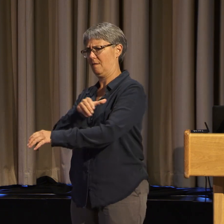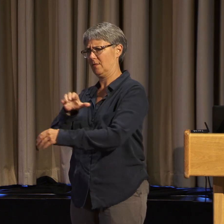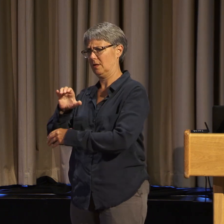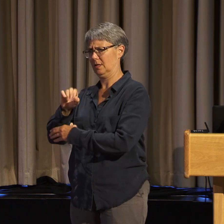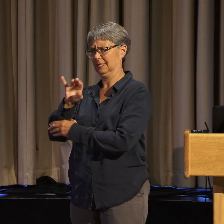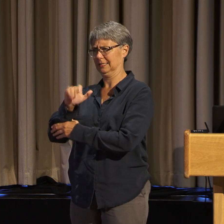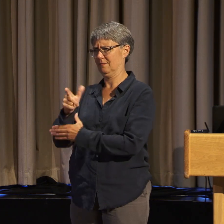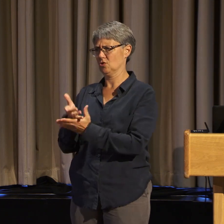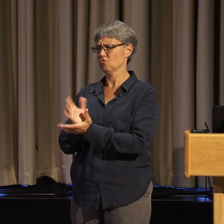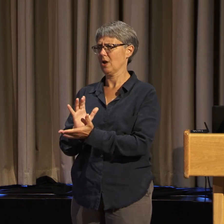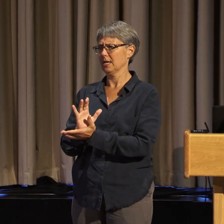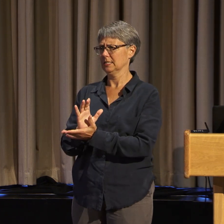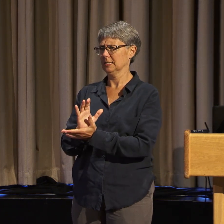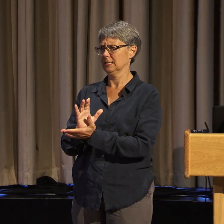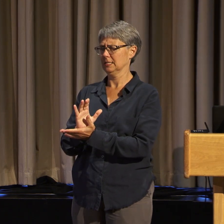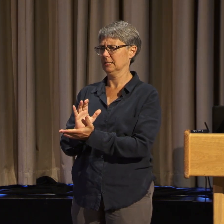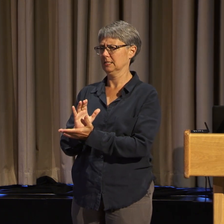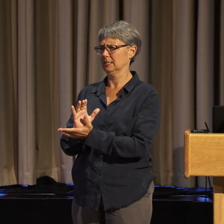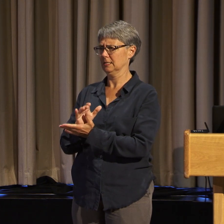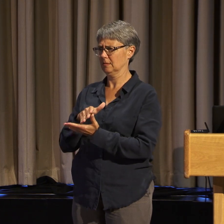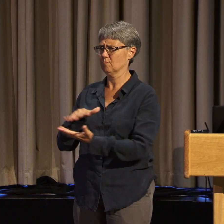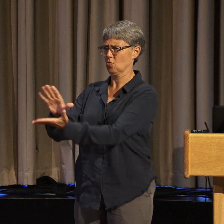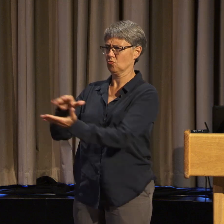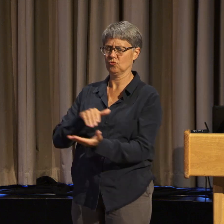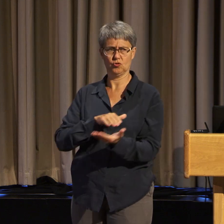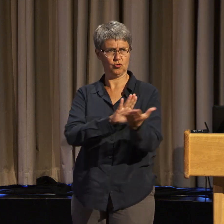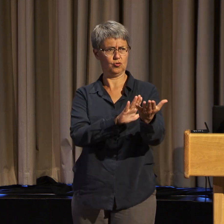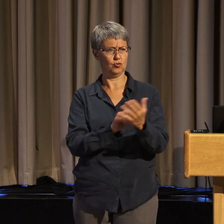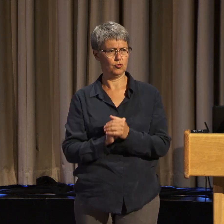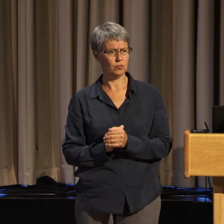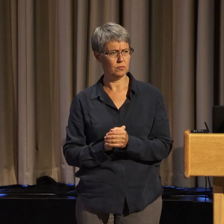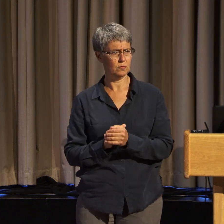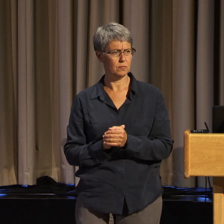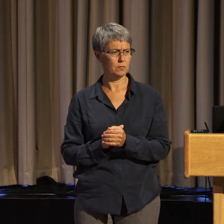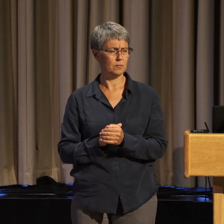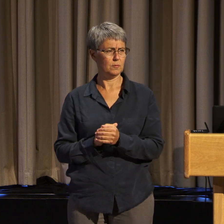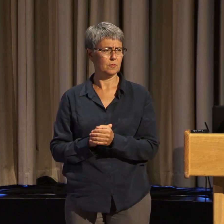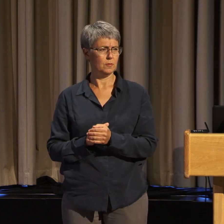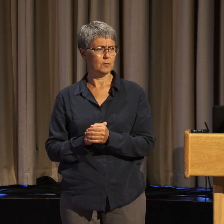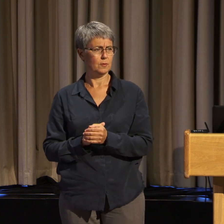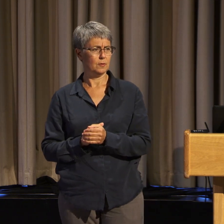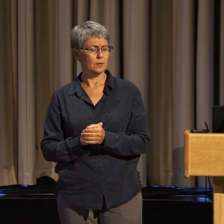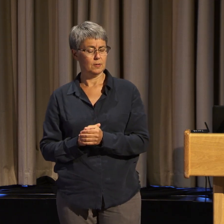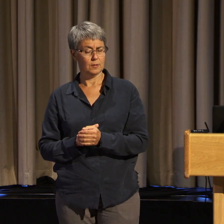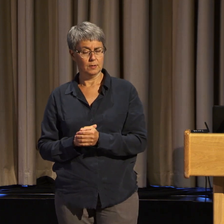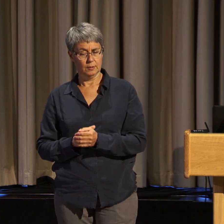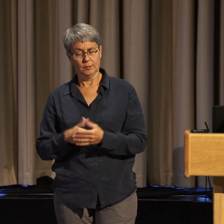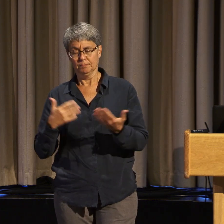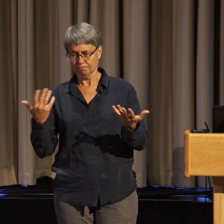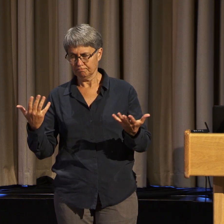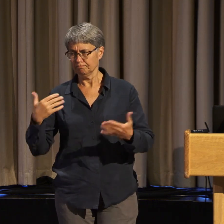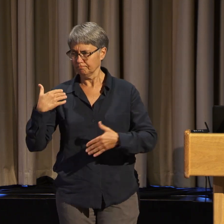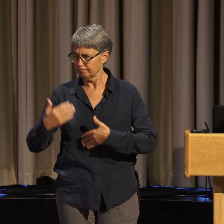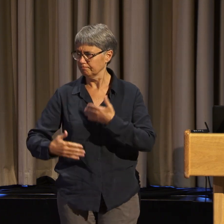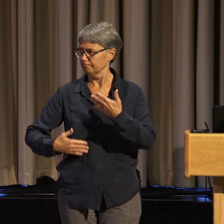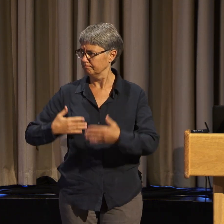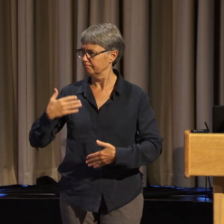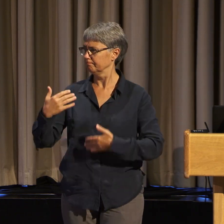So as time goes on, I see that although there